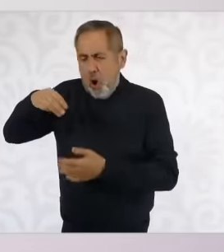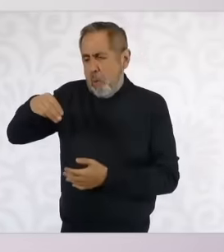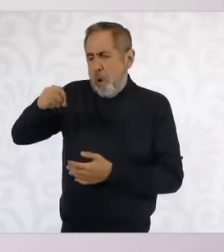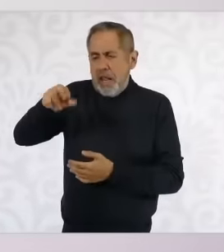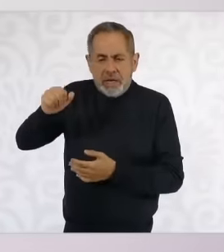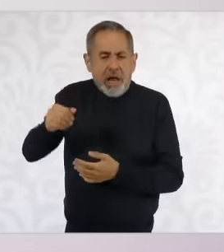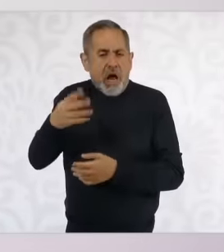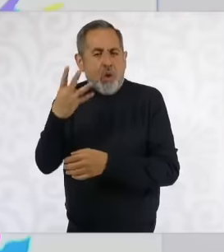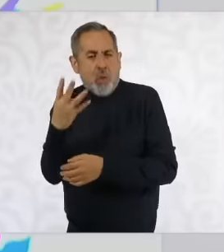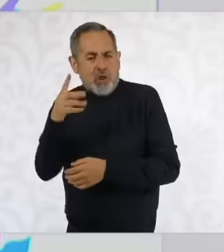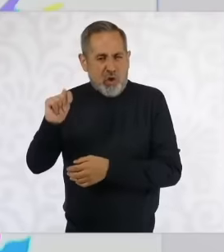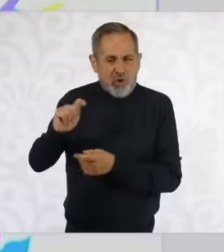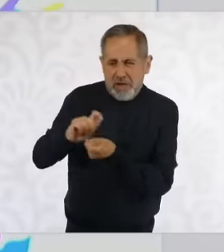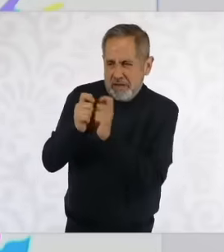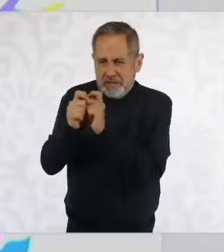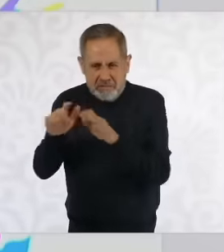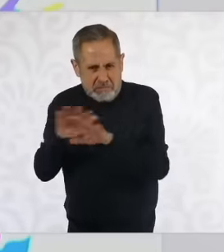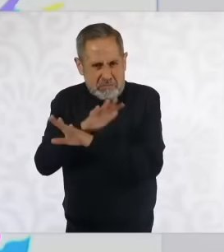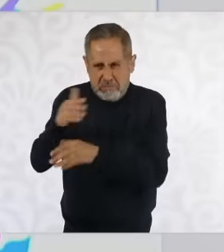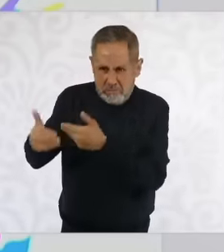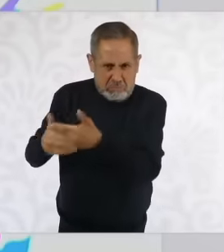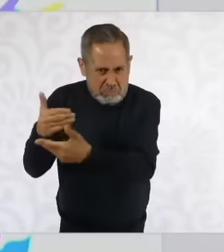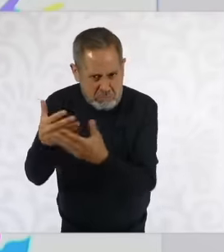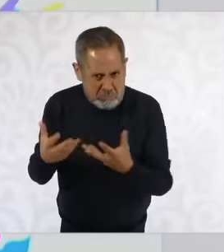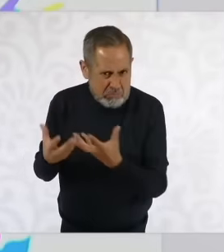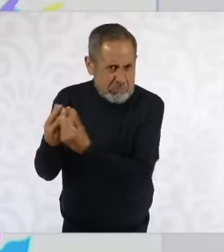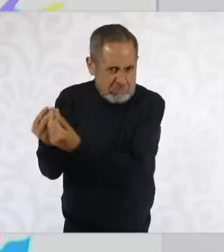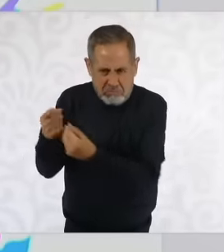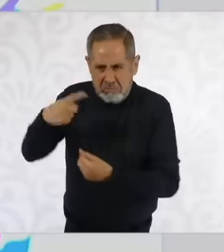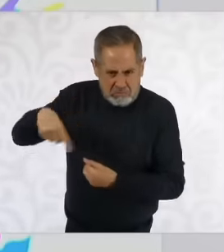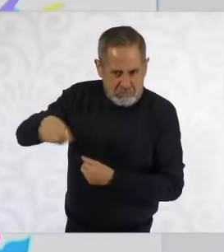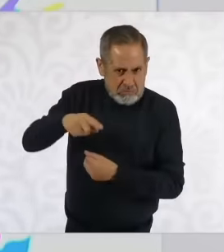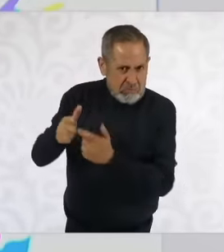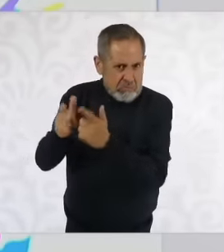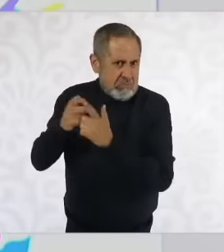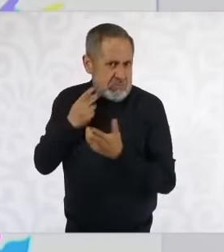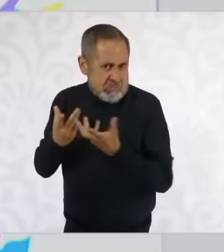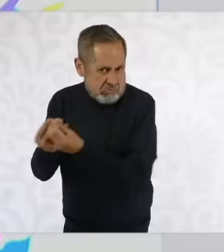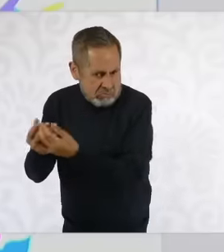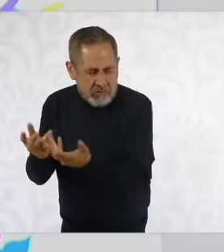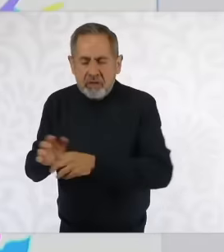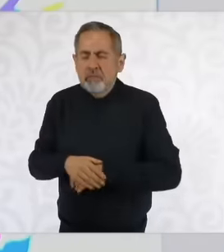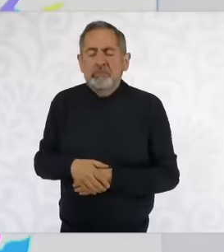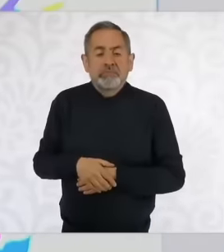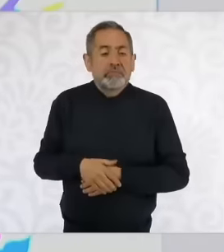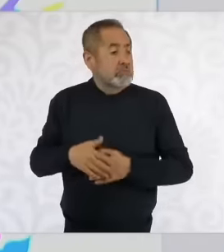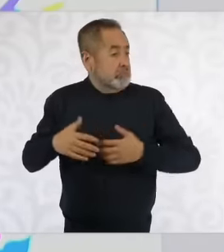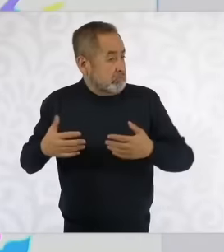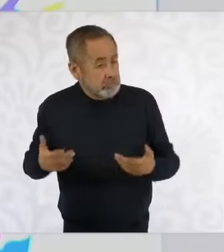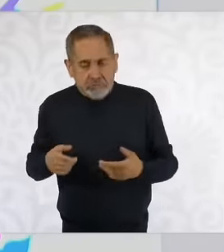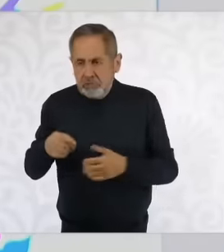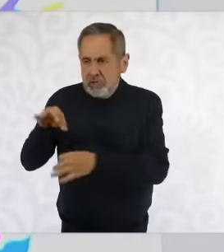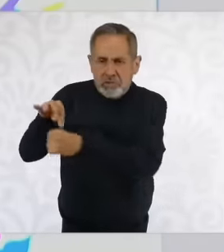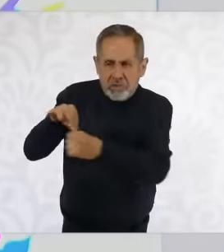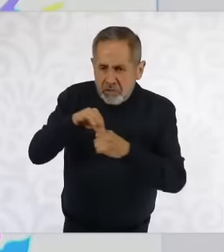transformation What the congress does It opens a discussion for more or less a month throughout